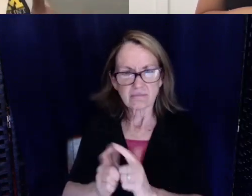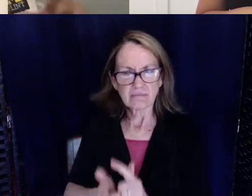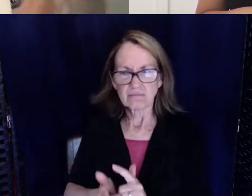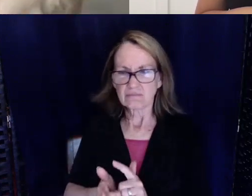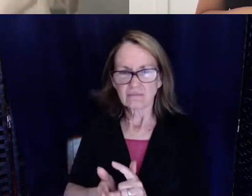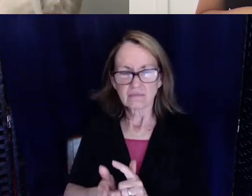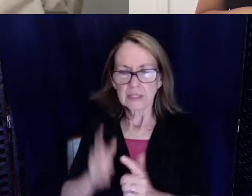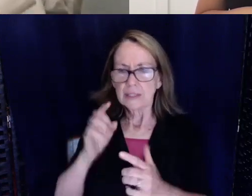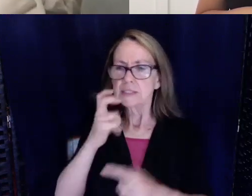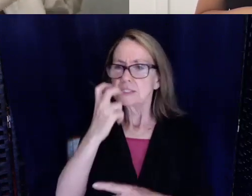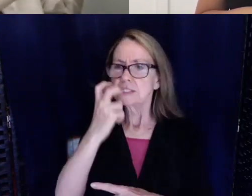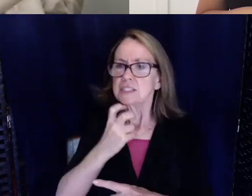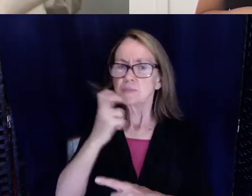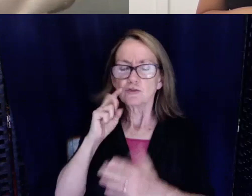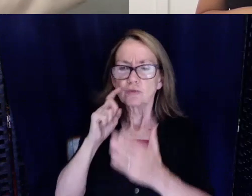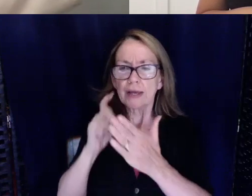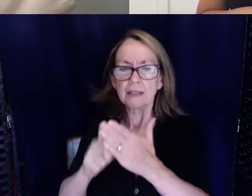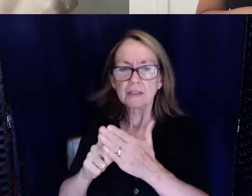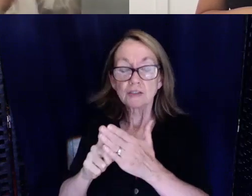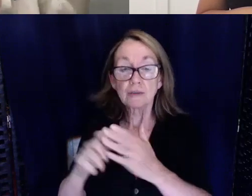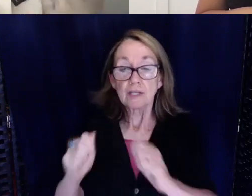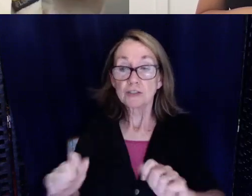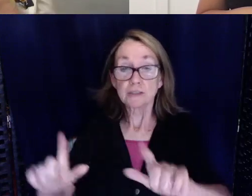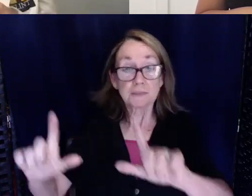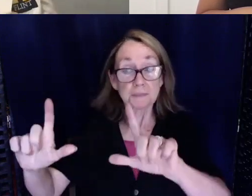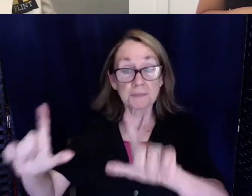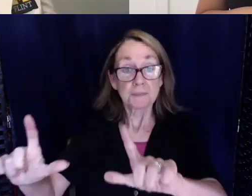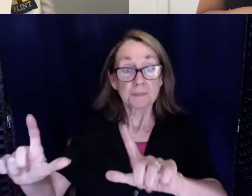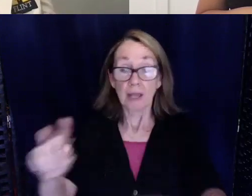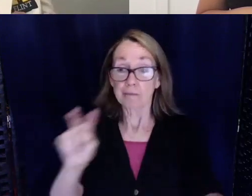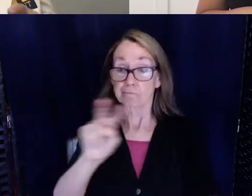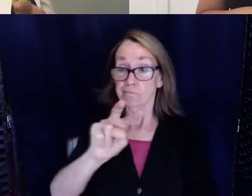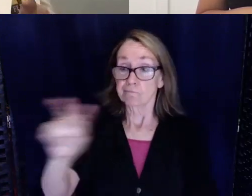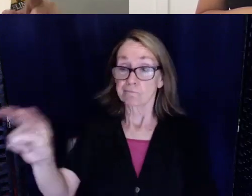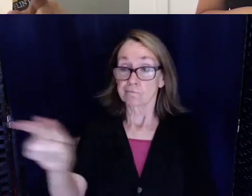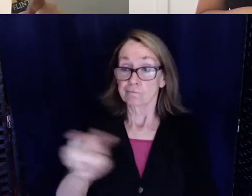They just put it up on the thing and whenever the doctor said anything